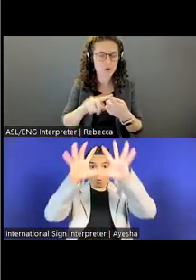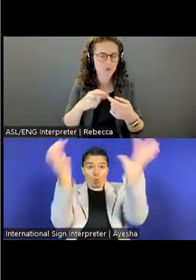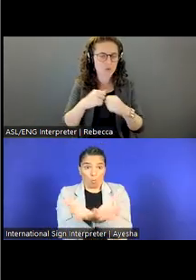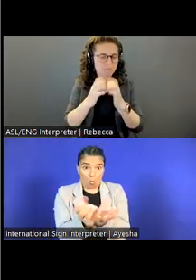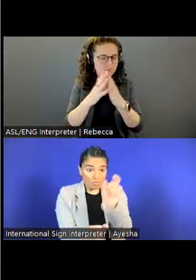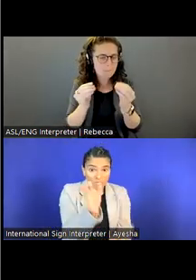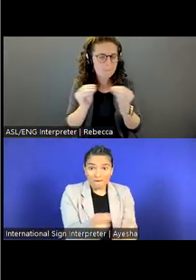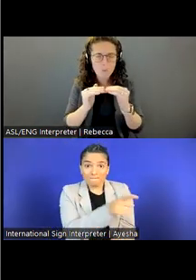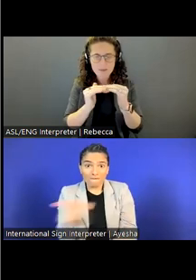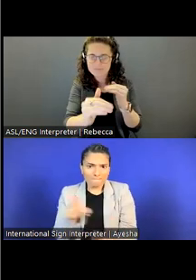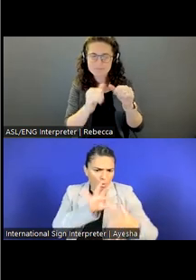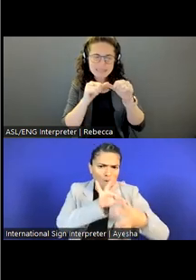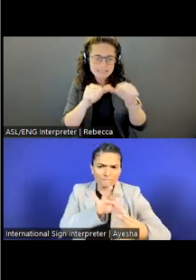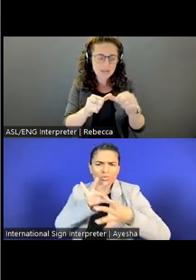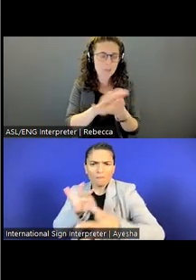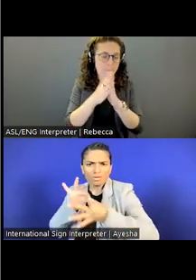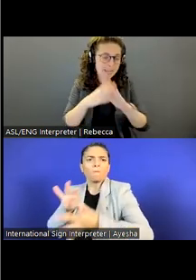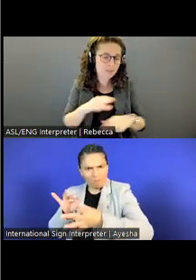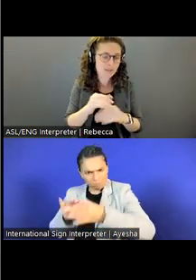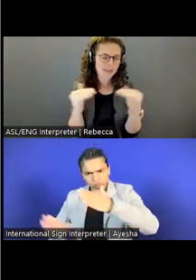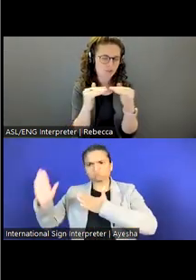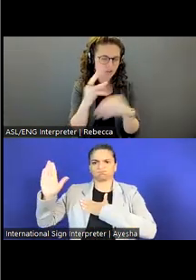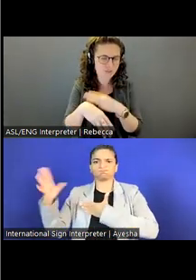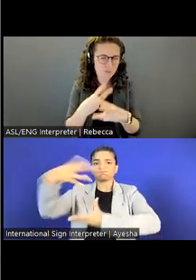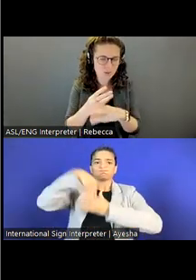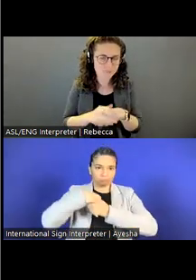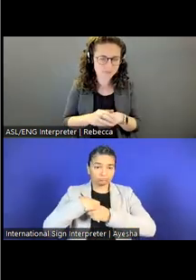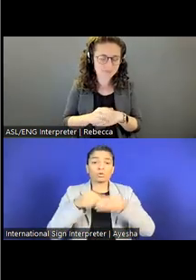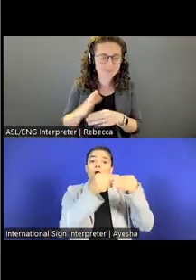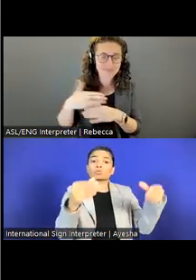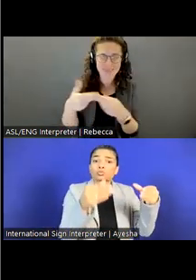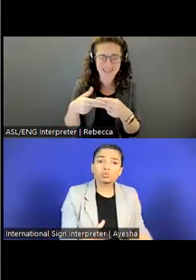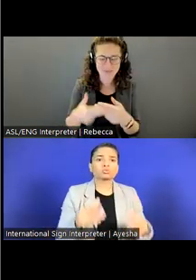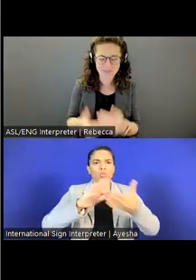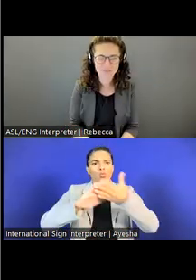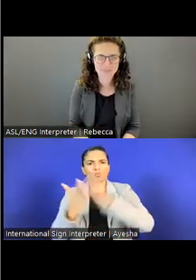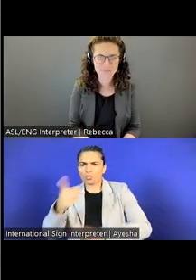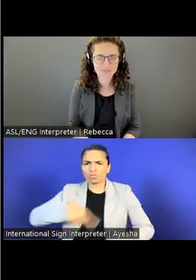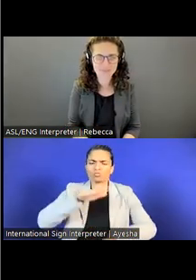peaceful, and just world. Next slide.